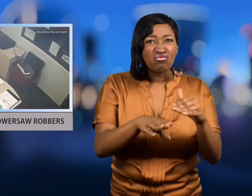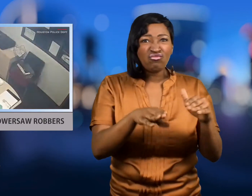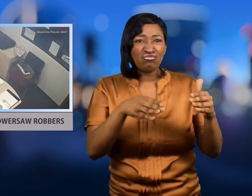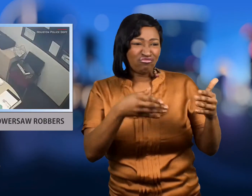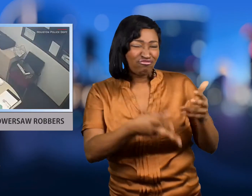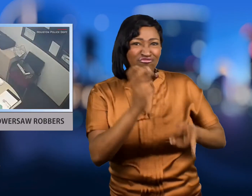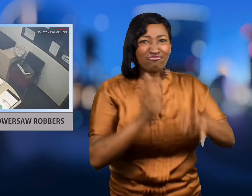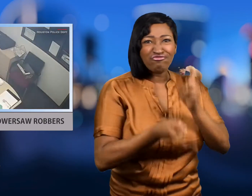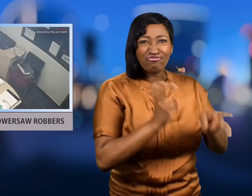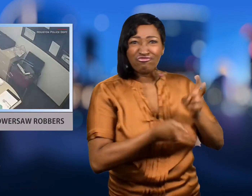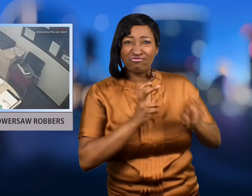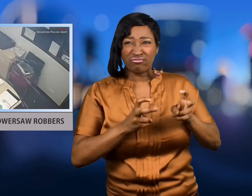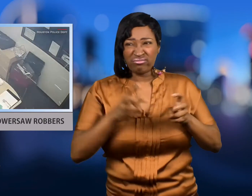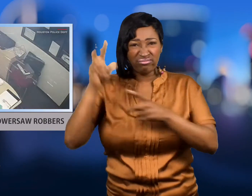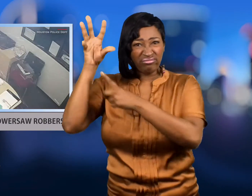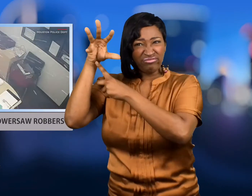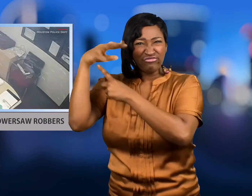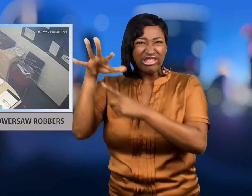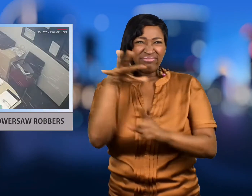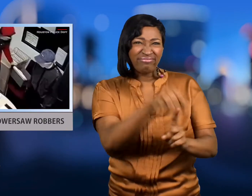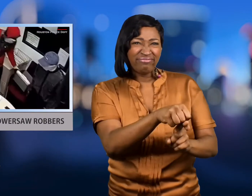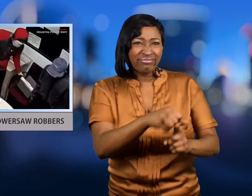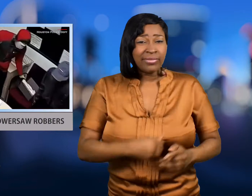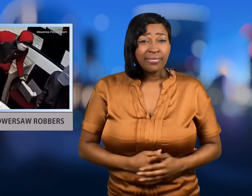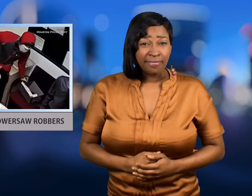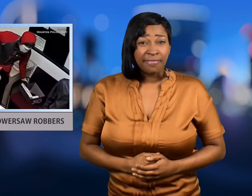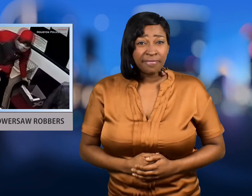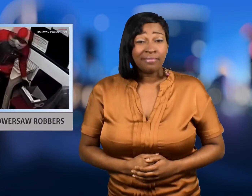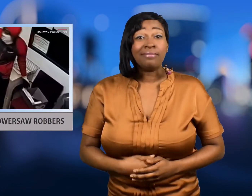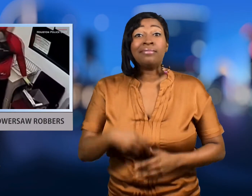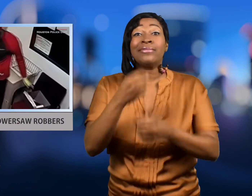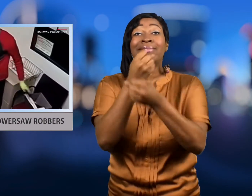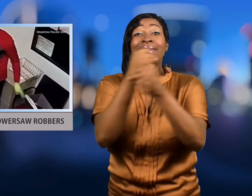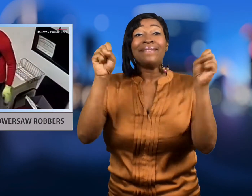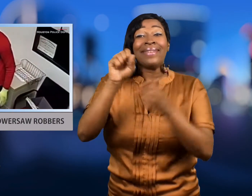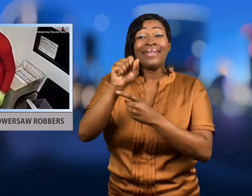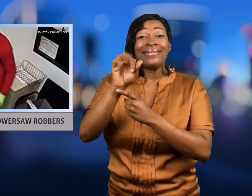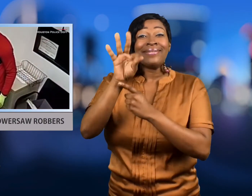Sparks flew as the men